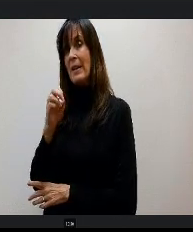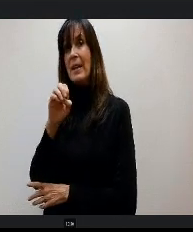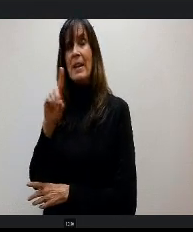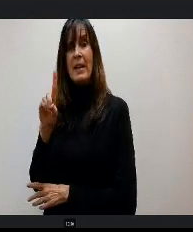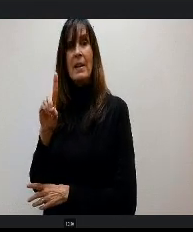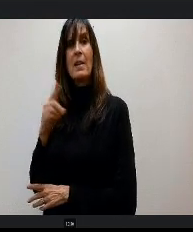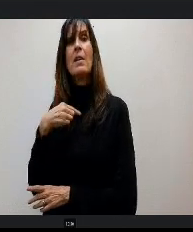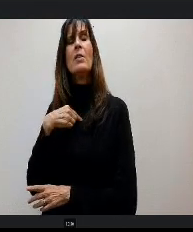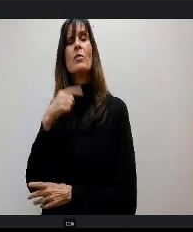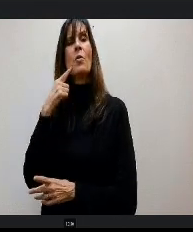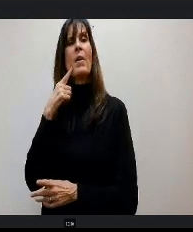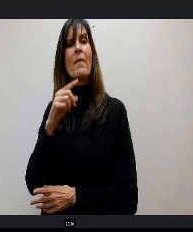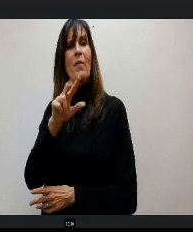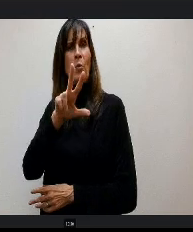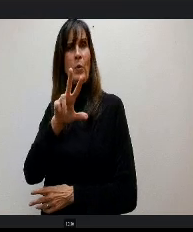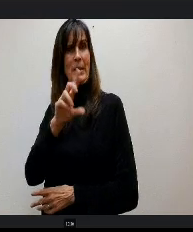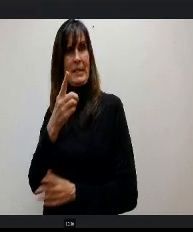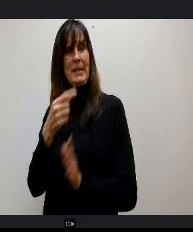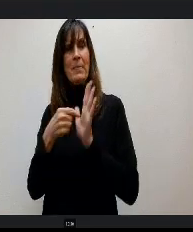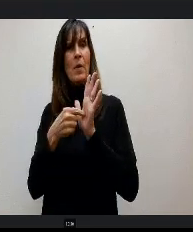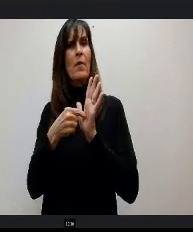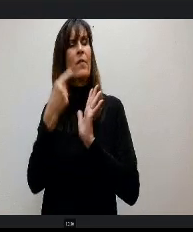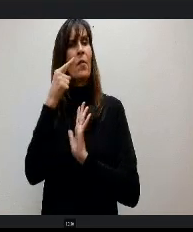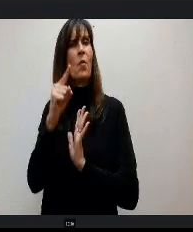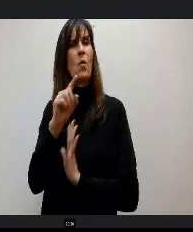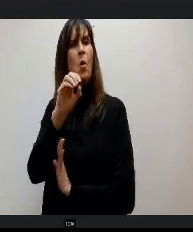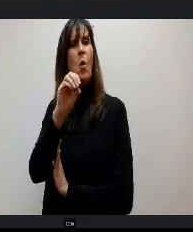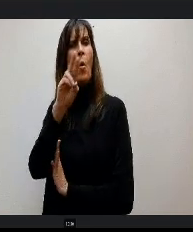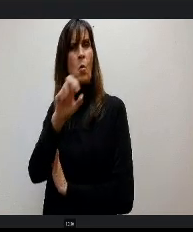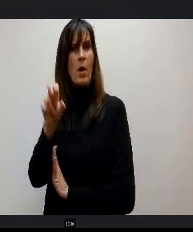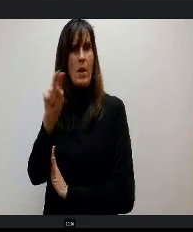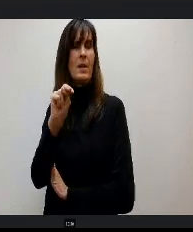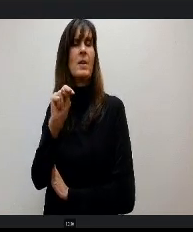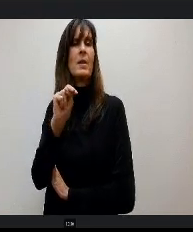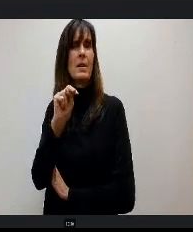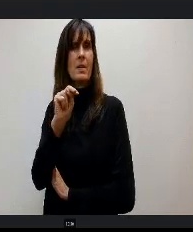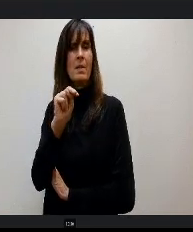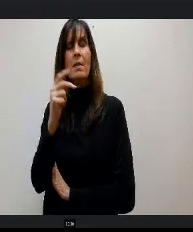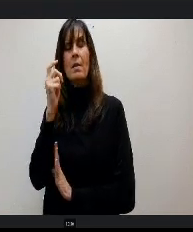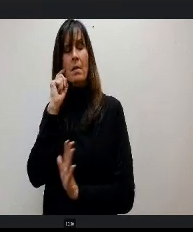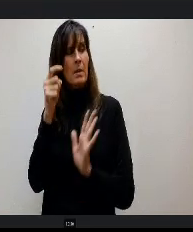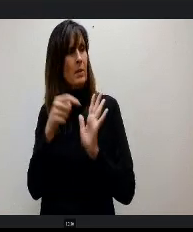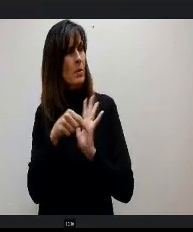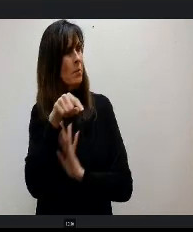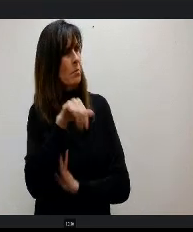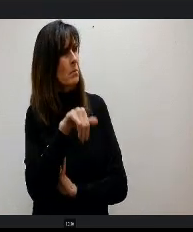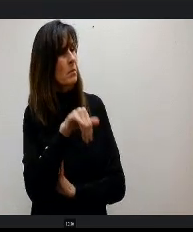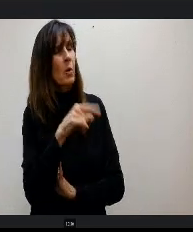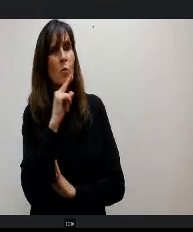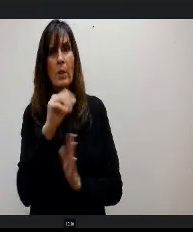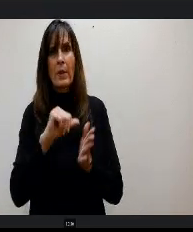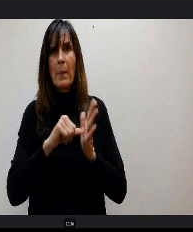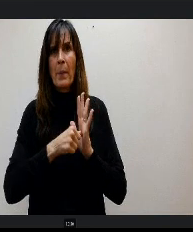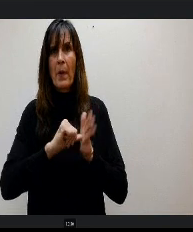capsule and when our Lockheed Martin contact saw w what they were doing, he was extremely impressed, said. We've got some proprietary